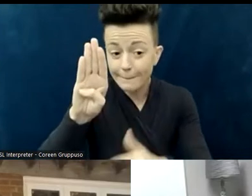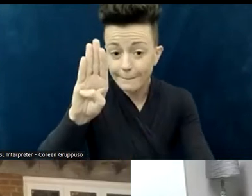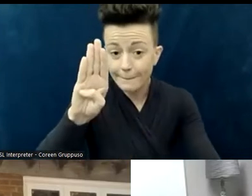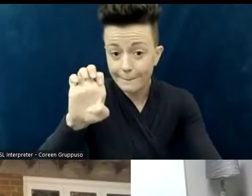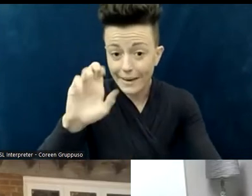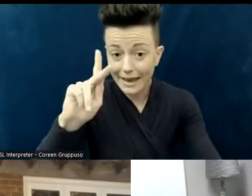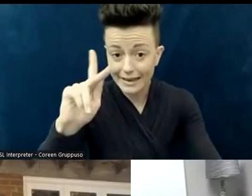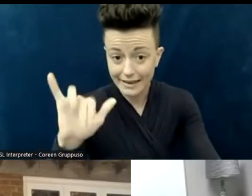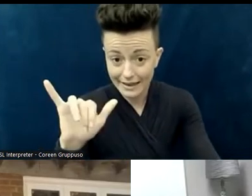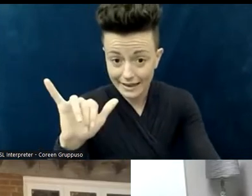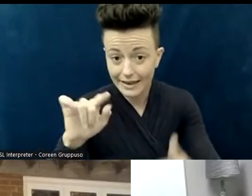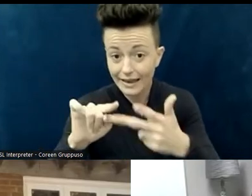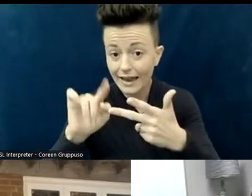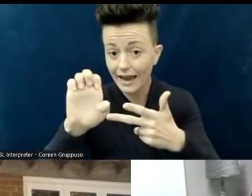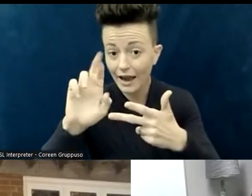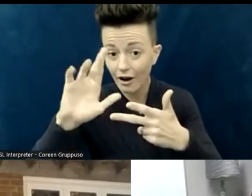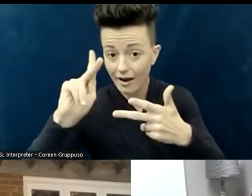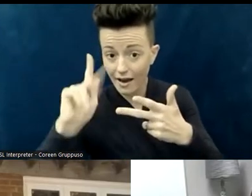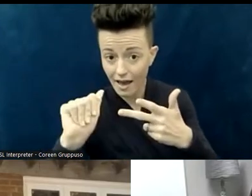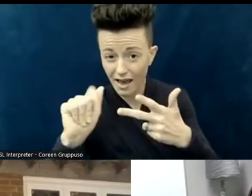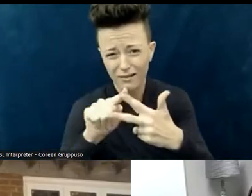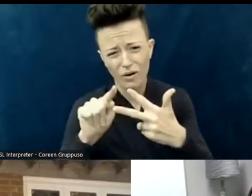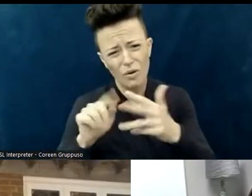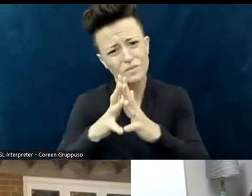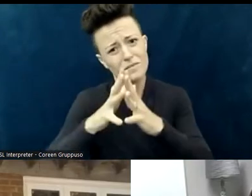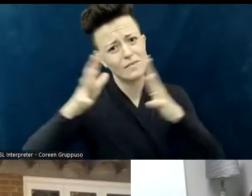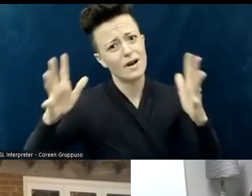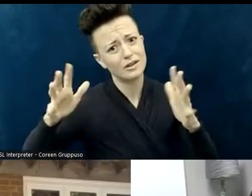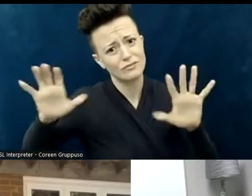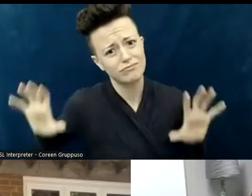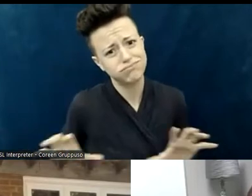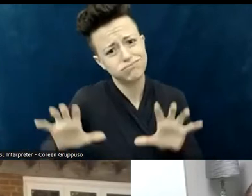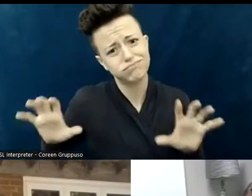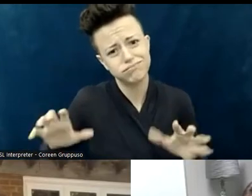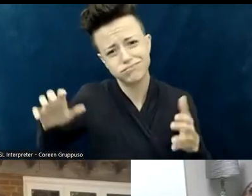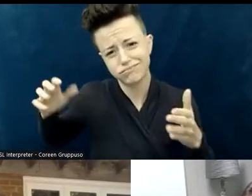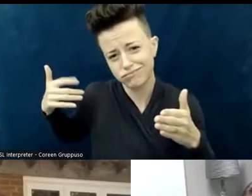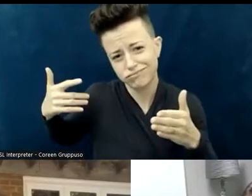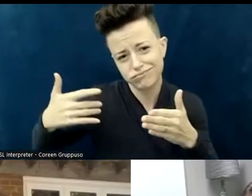so much behind the scenes; it really is blowing me away. They are managing a thousand details